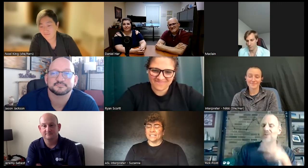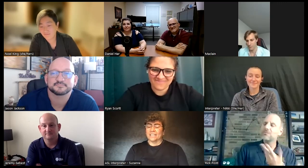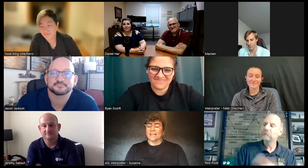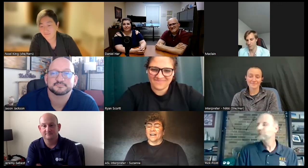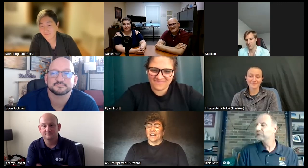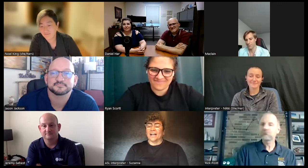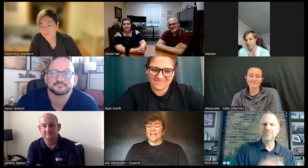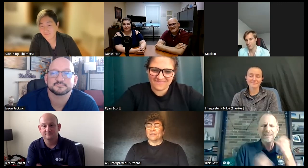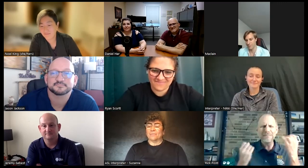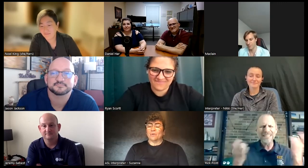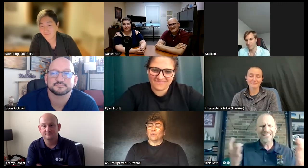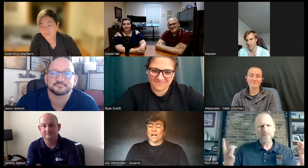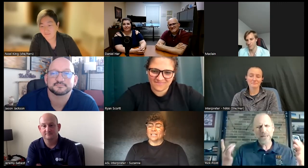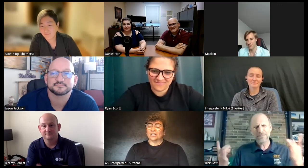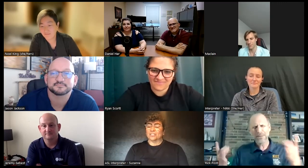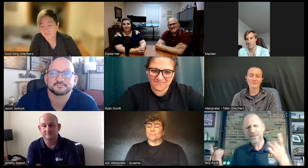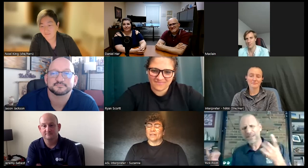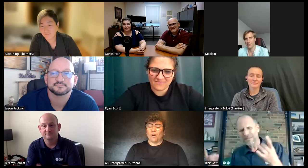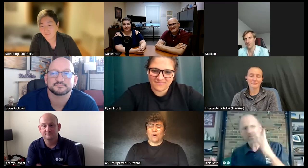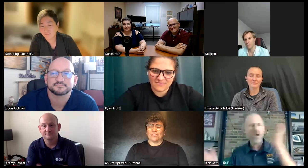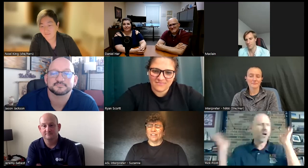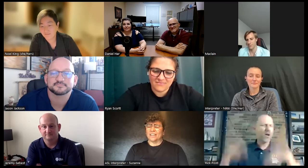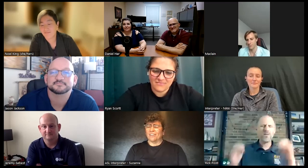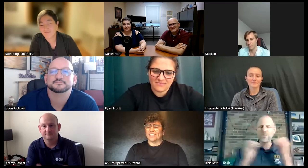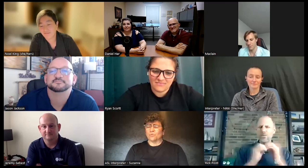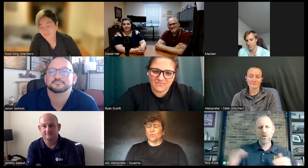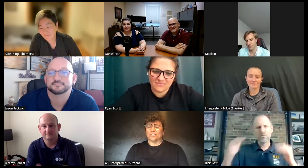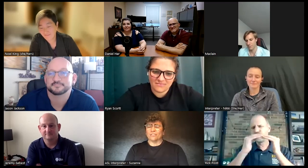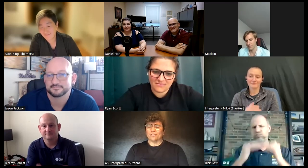uh hearing people will kind of look at you but oh look at all these wonderful